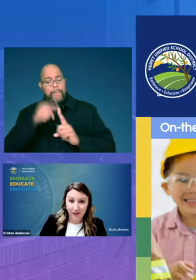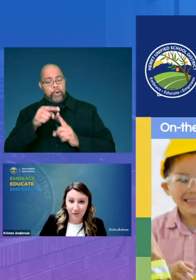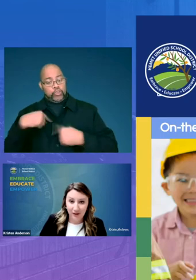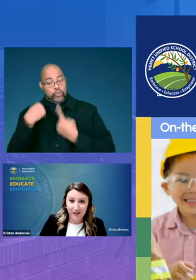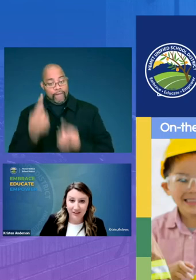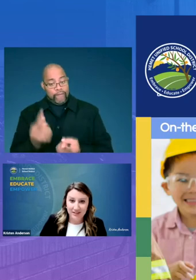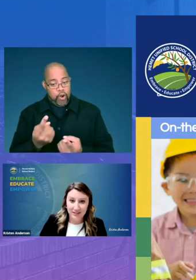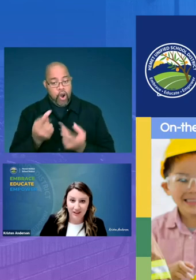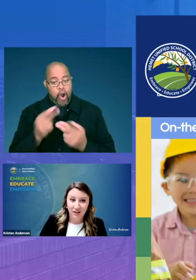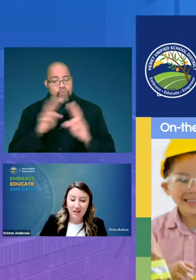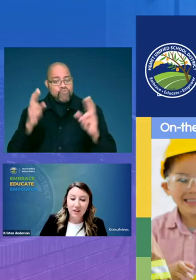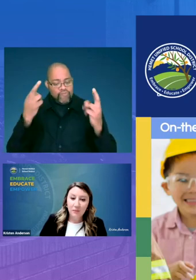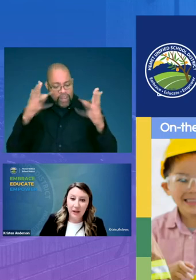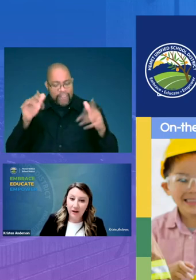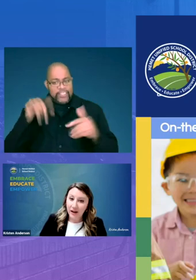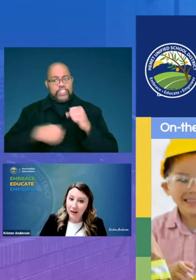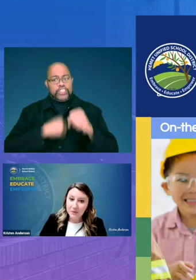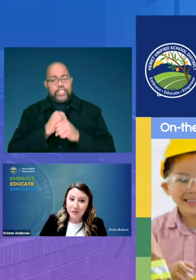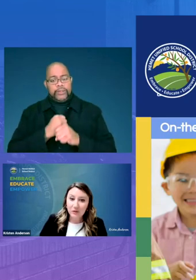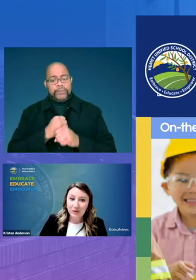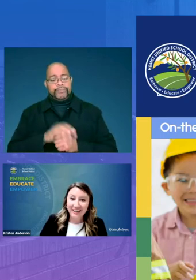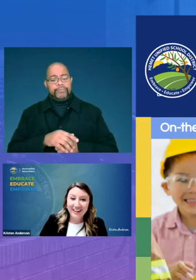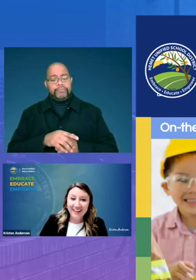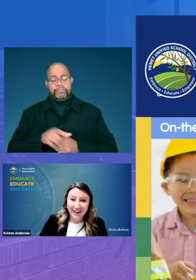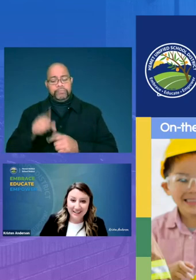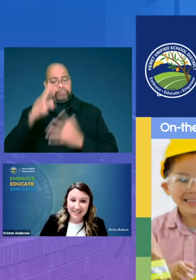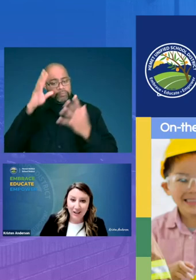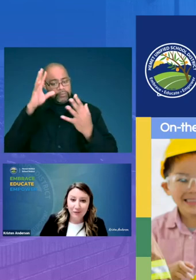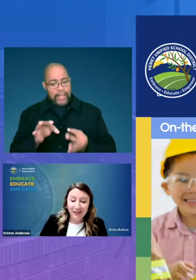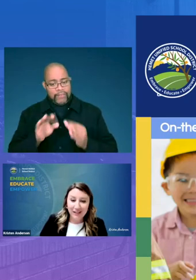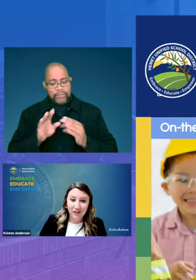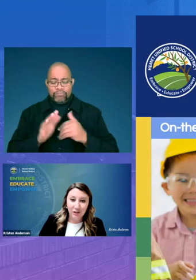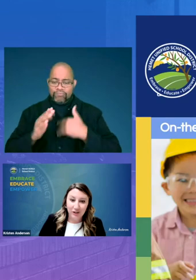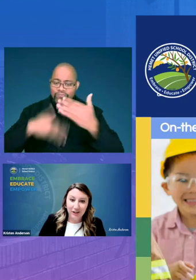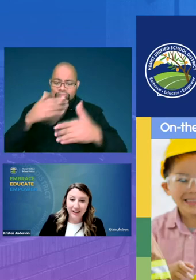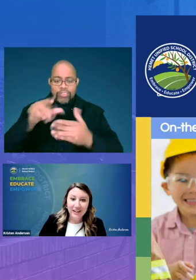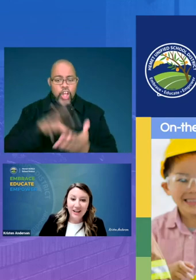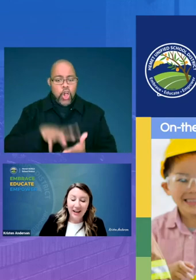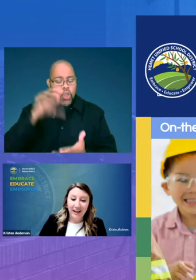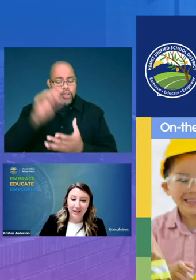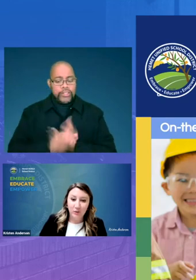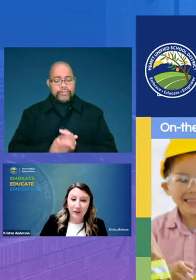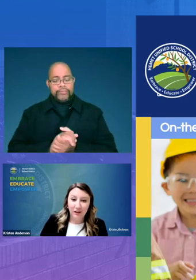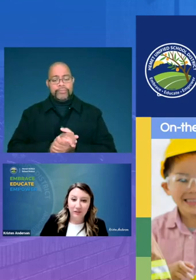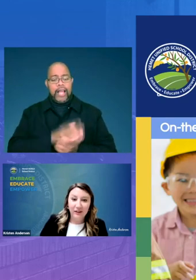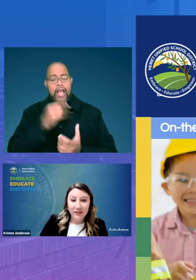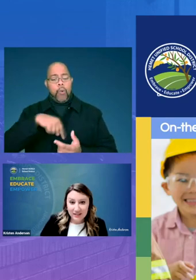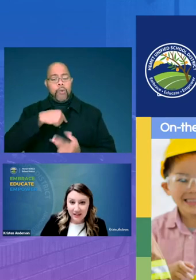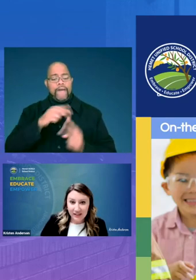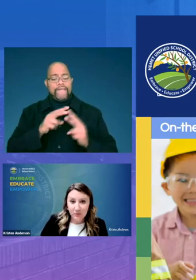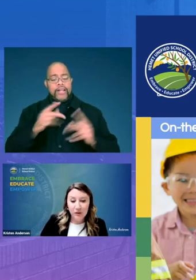already this year they are absolutely accelerating their learning and we are very excited with the